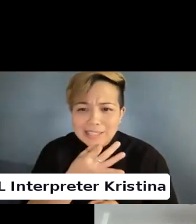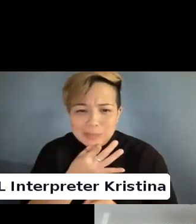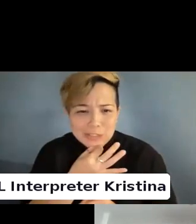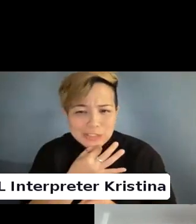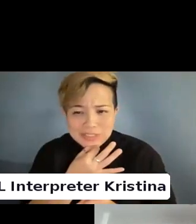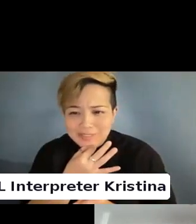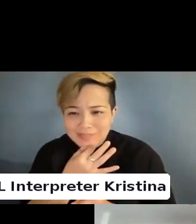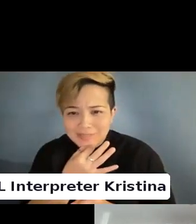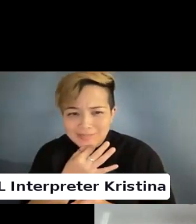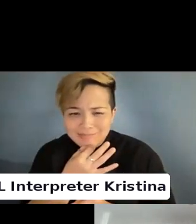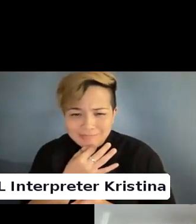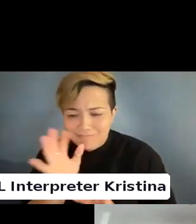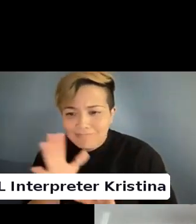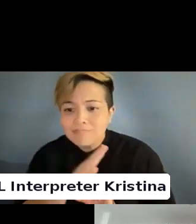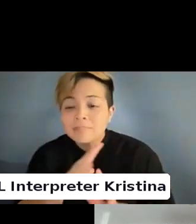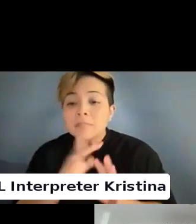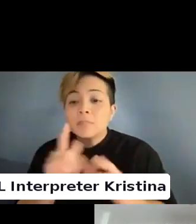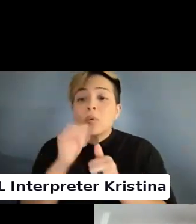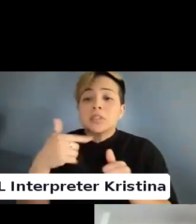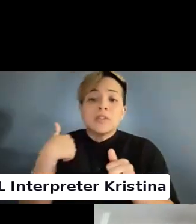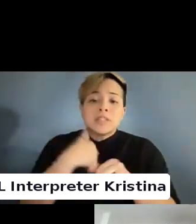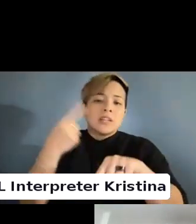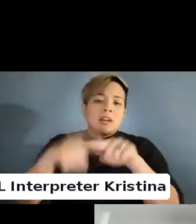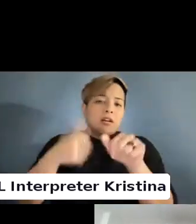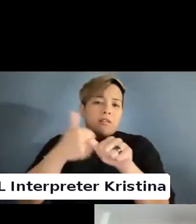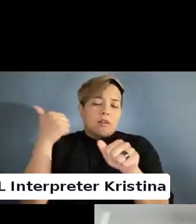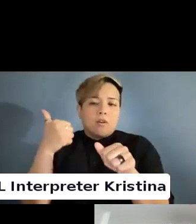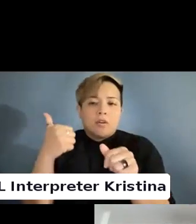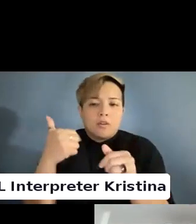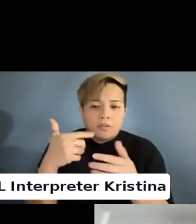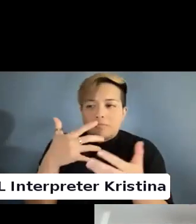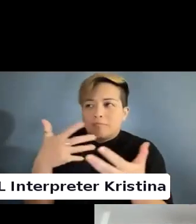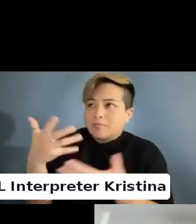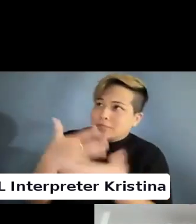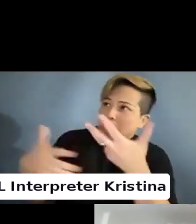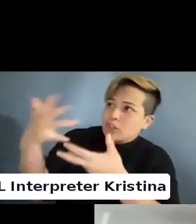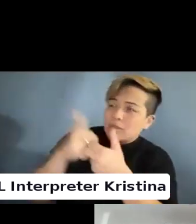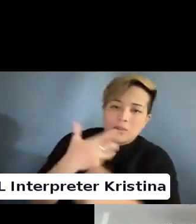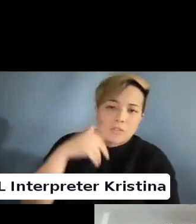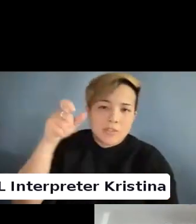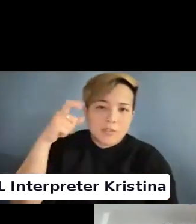I will say most of us cannot avoid interacting with our government.